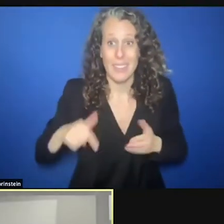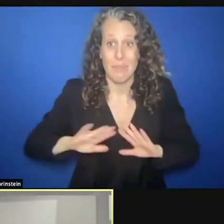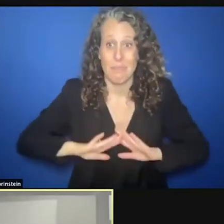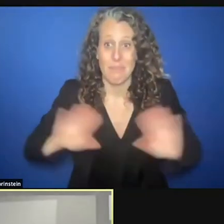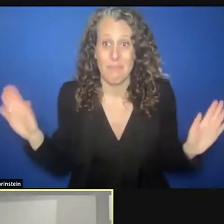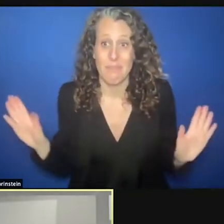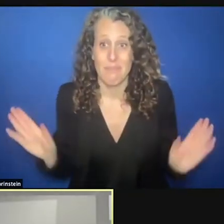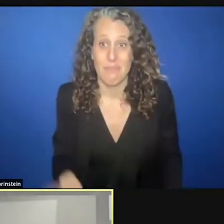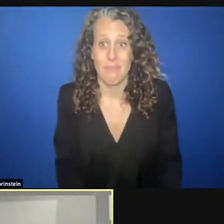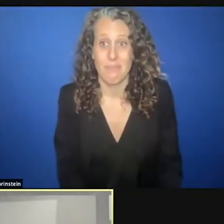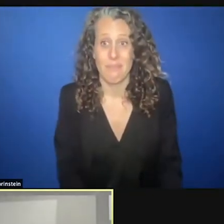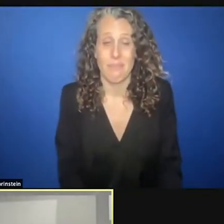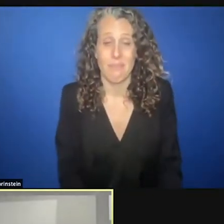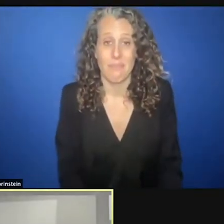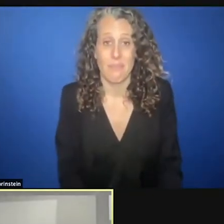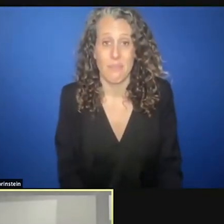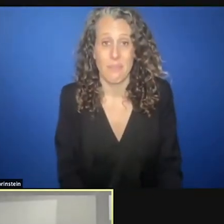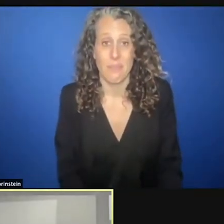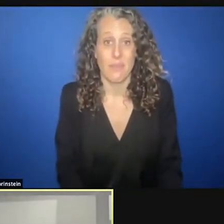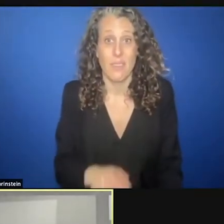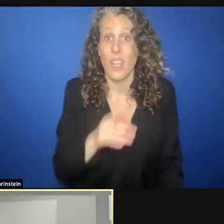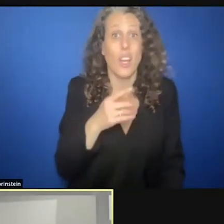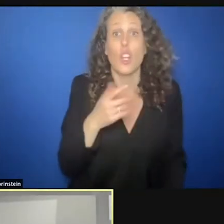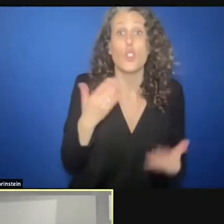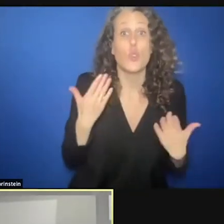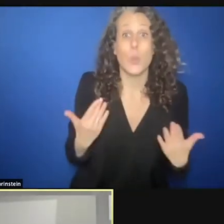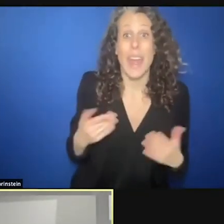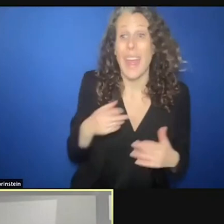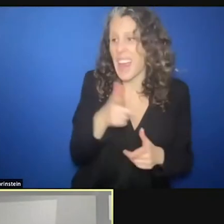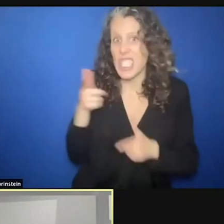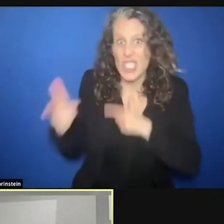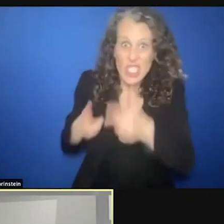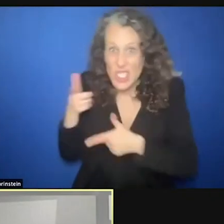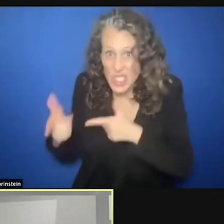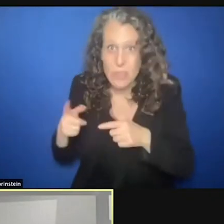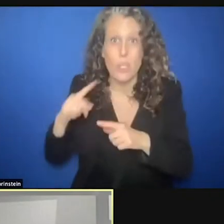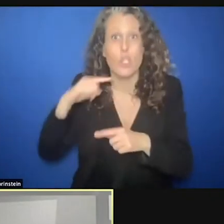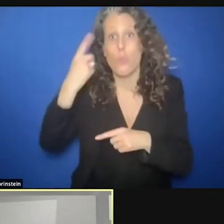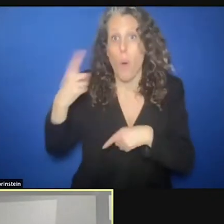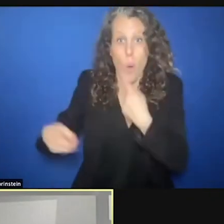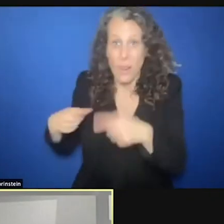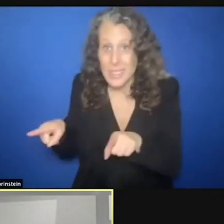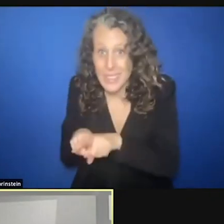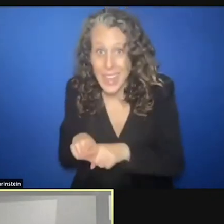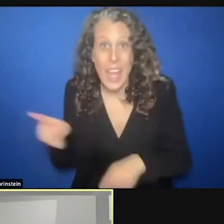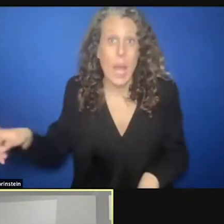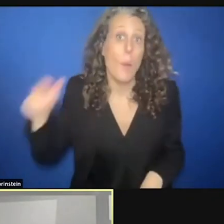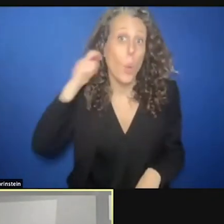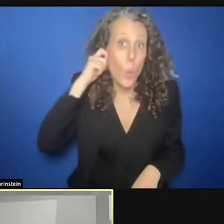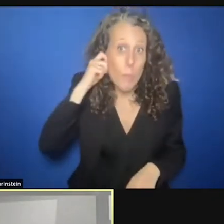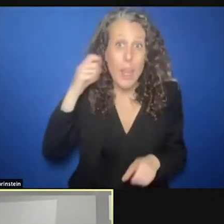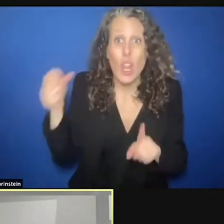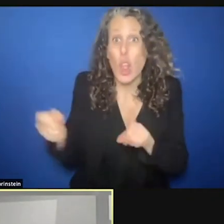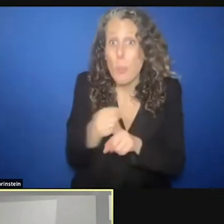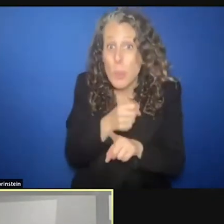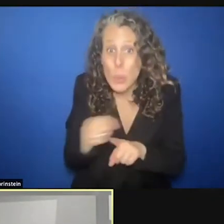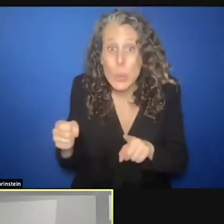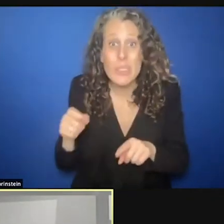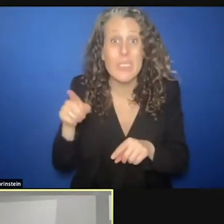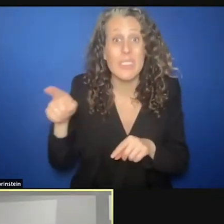today. They will be attacked tomorrow. They are women abused, sexually, with sexual violence.